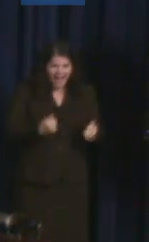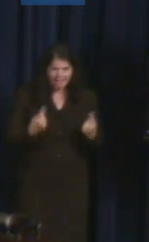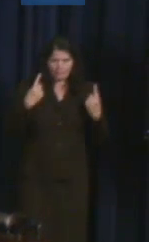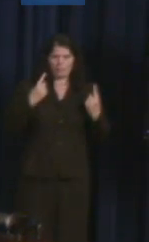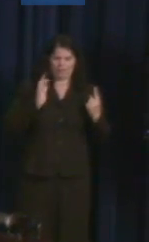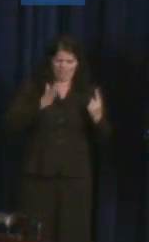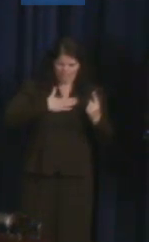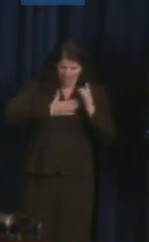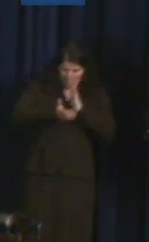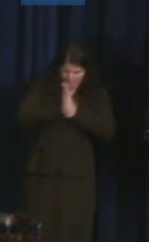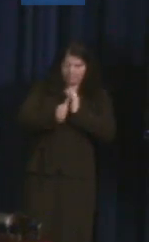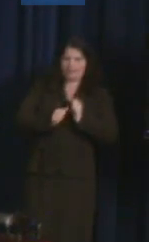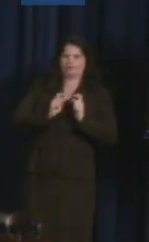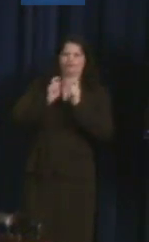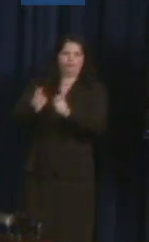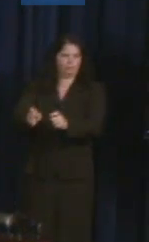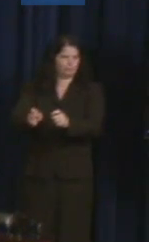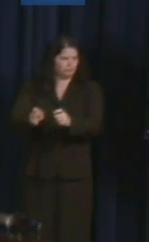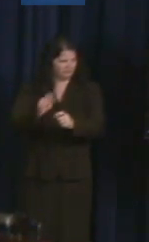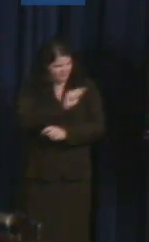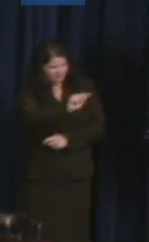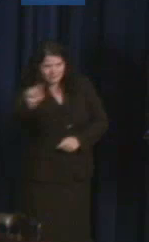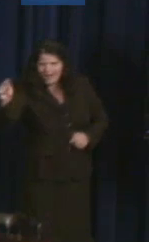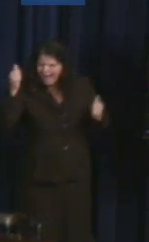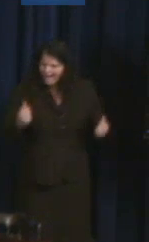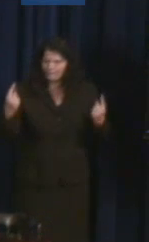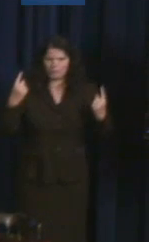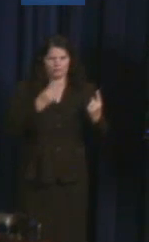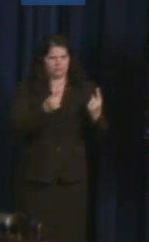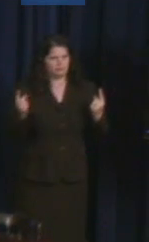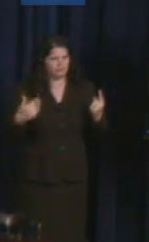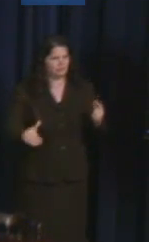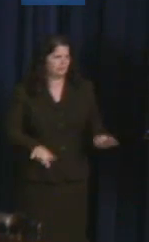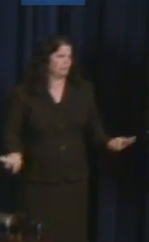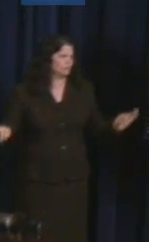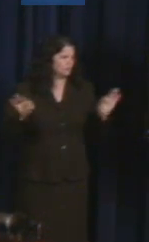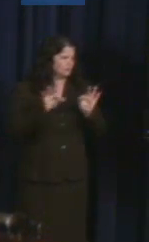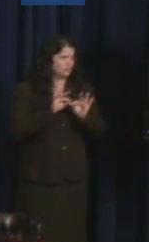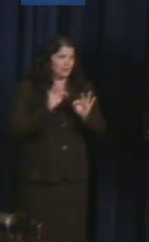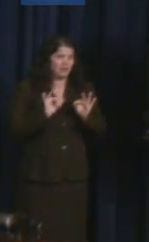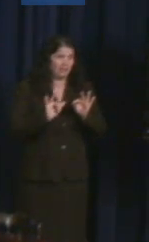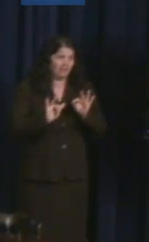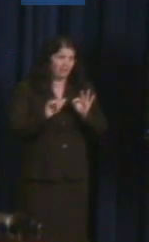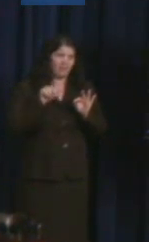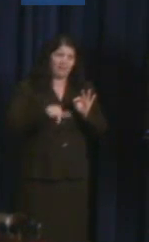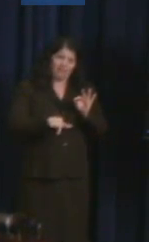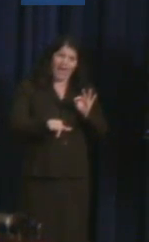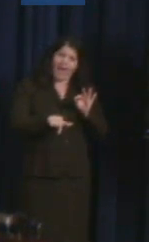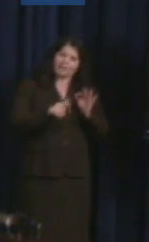It is the thing which strengthens us. Those challenges are constantly transforming. We are constantly learning from each other.